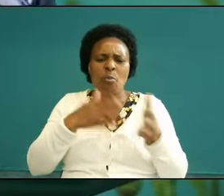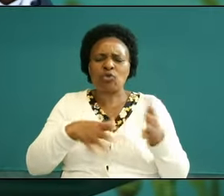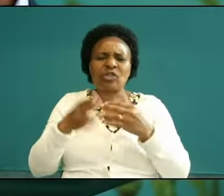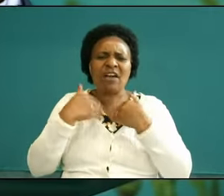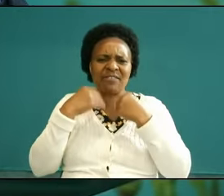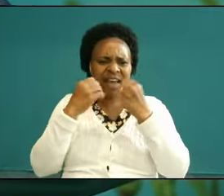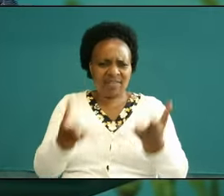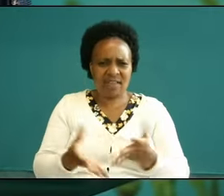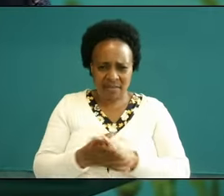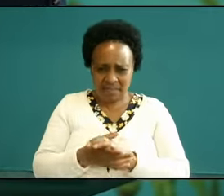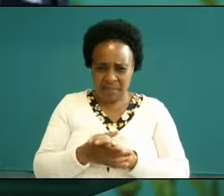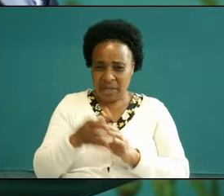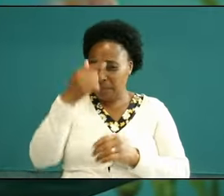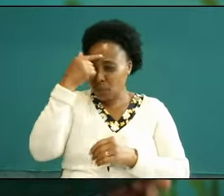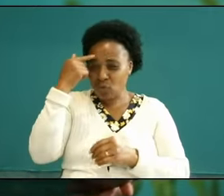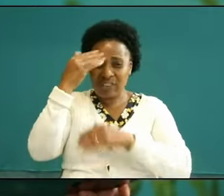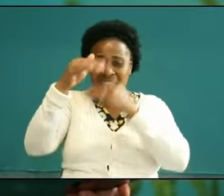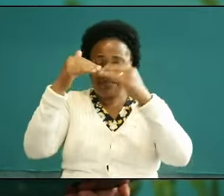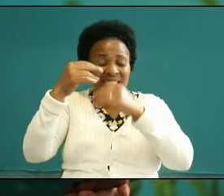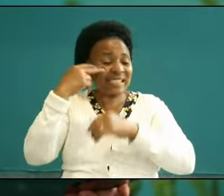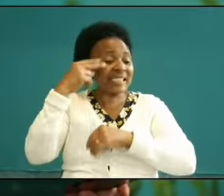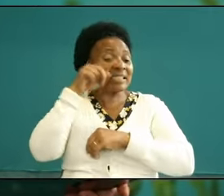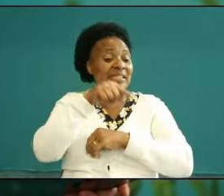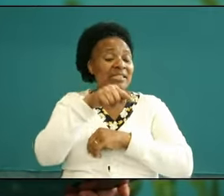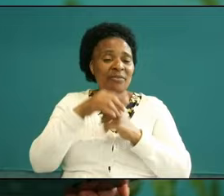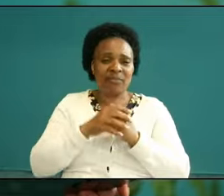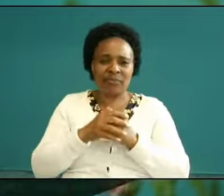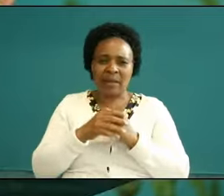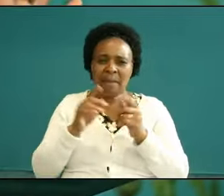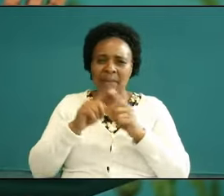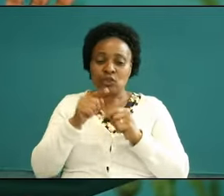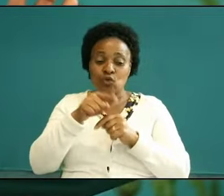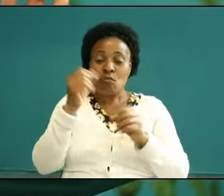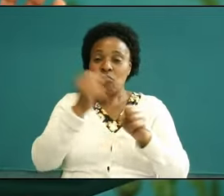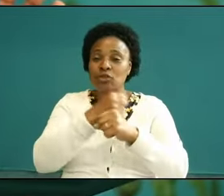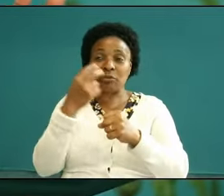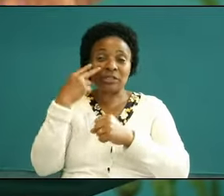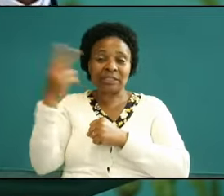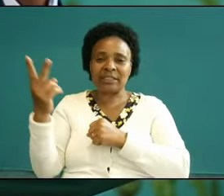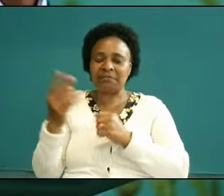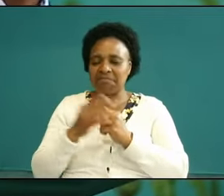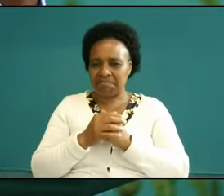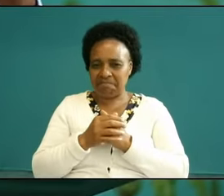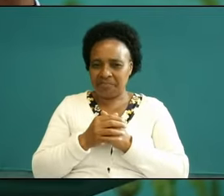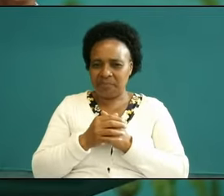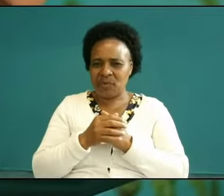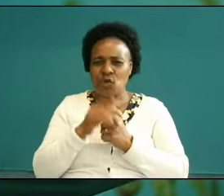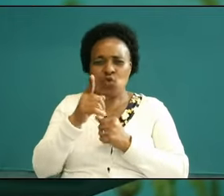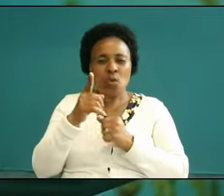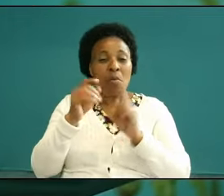the enemy can see you but you can't see him is somebody with me this morning you are disant the